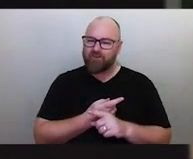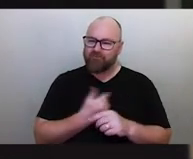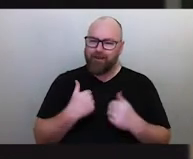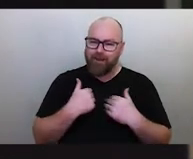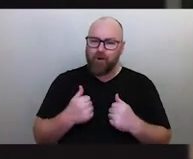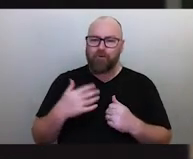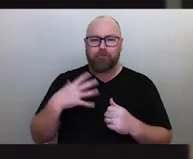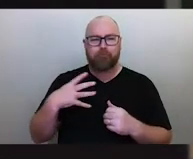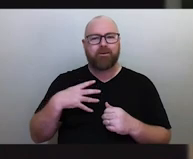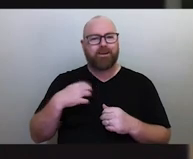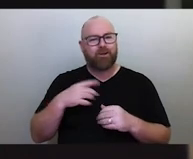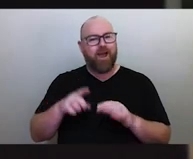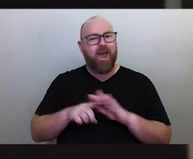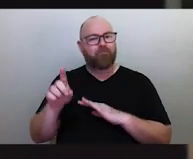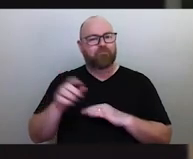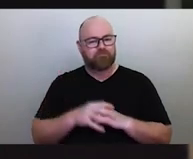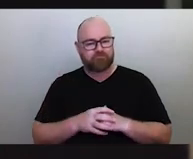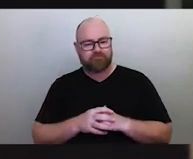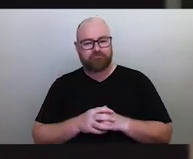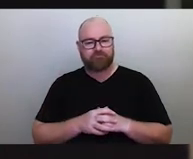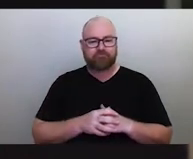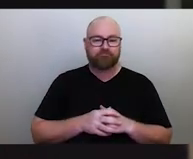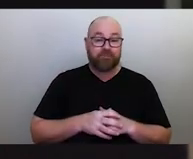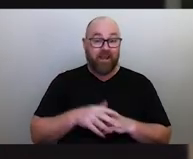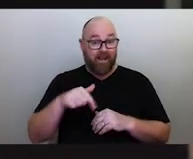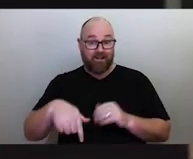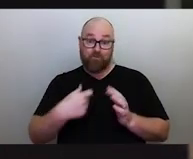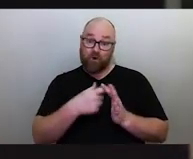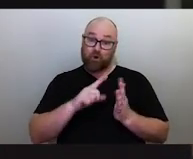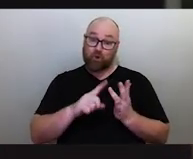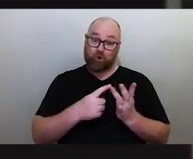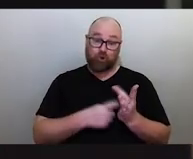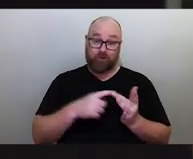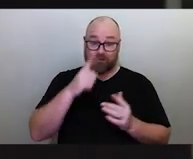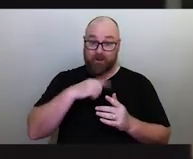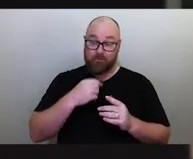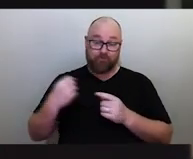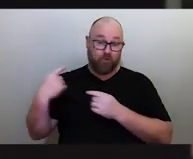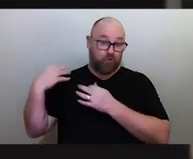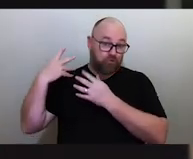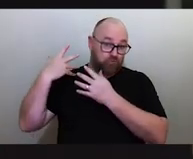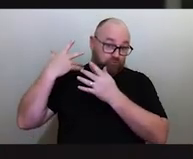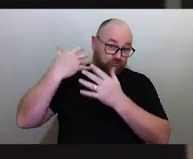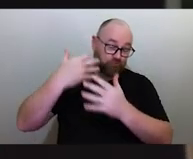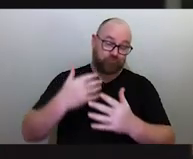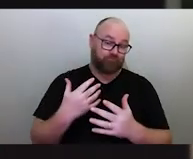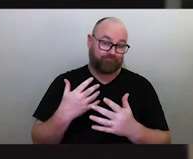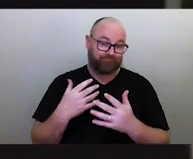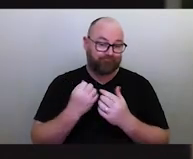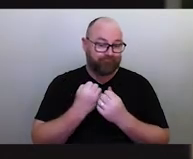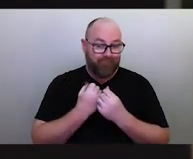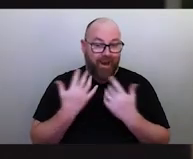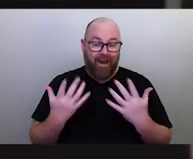And this is important. This is what Koori people have been doing for longer than I can think about.